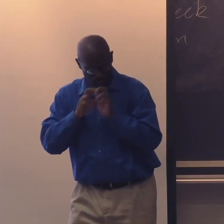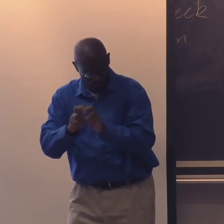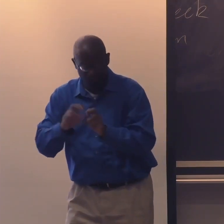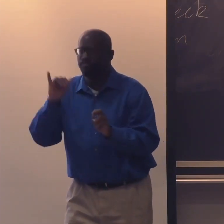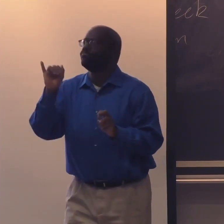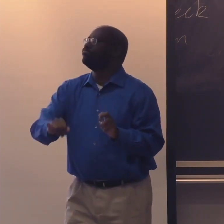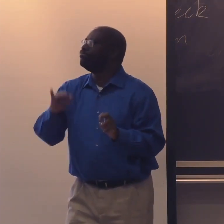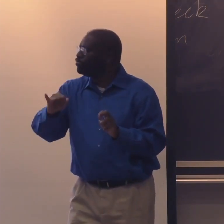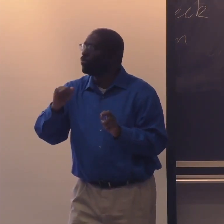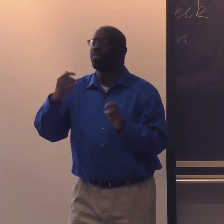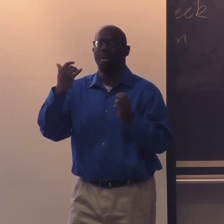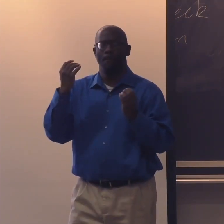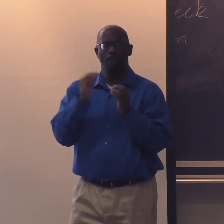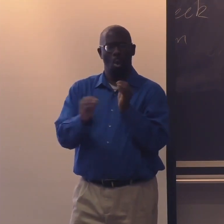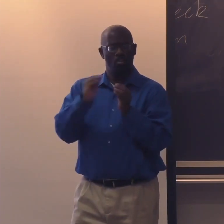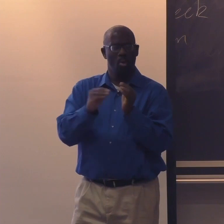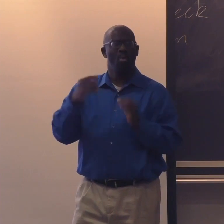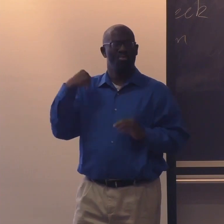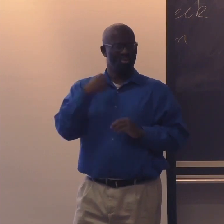So there's been research to look into this.